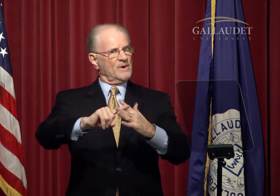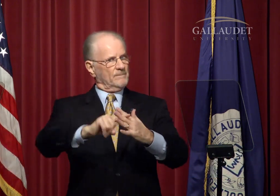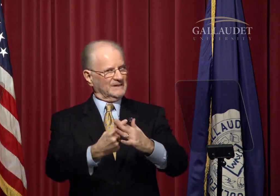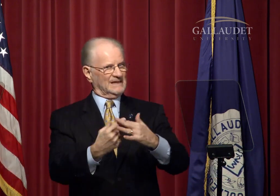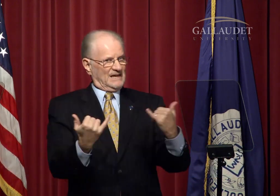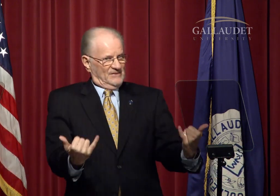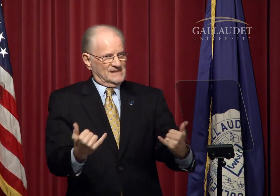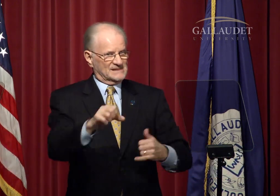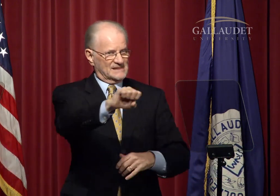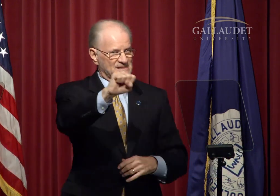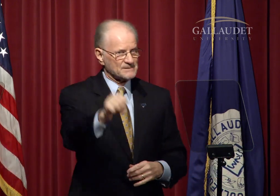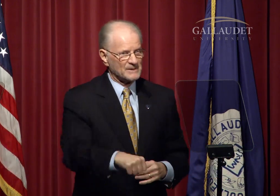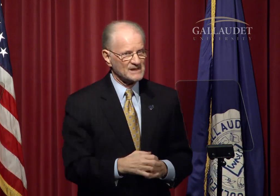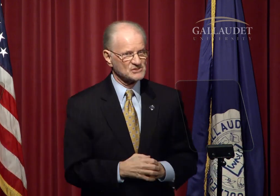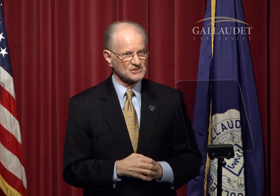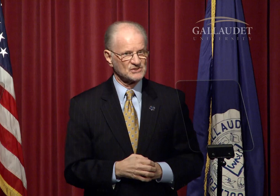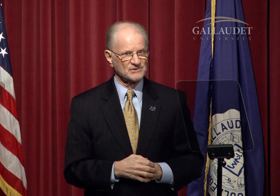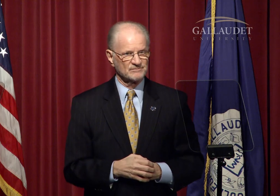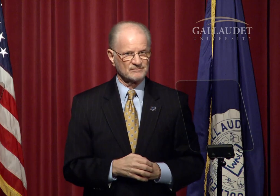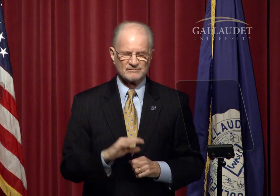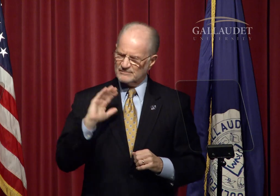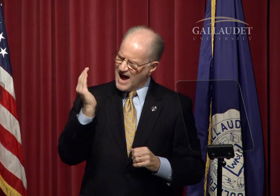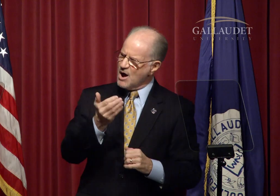and selection process will begin this semester.